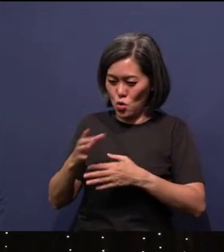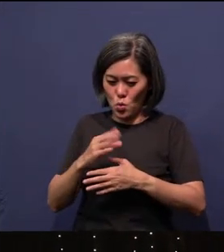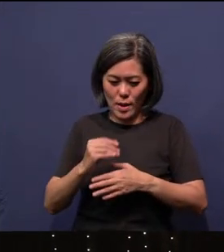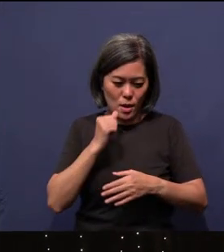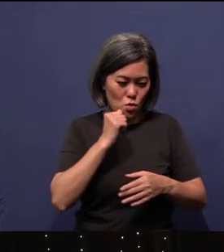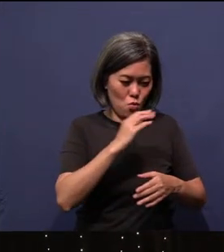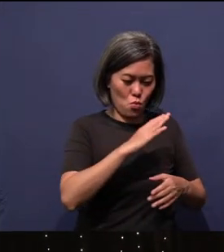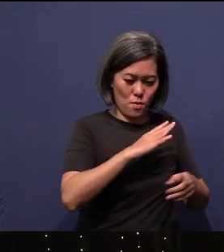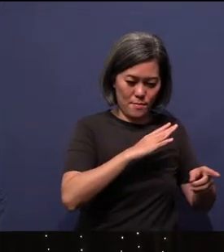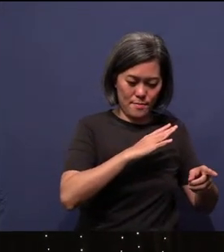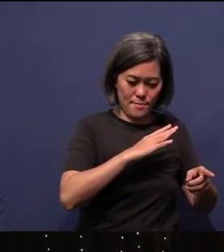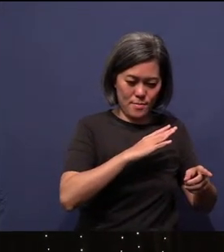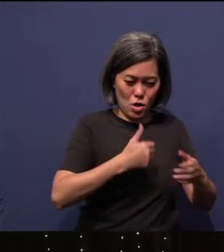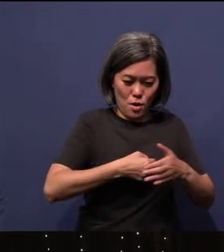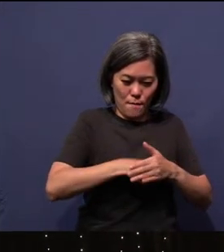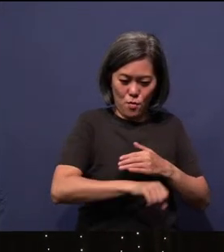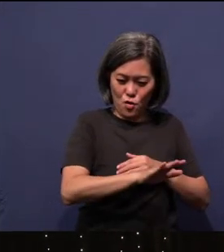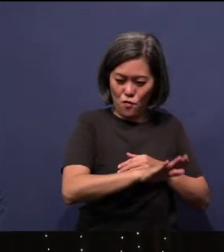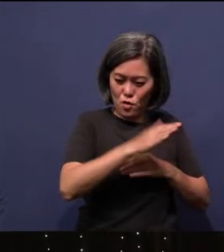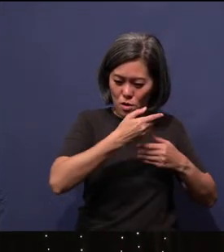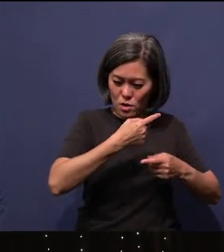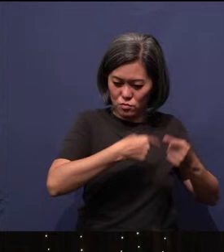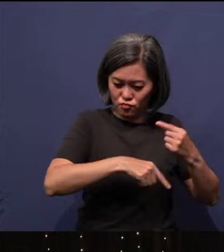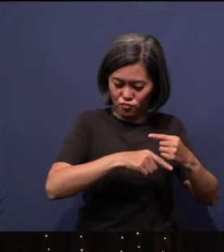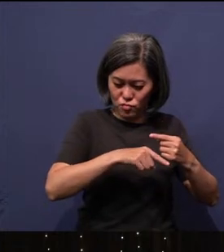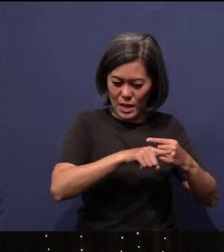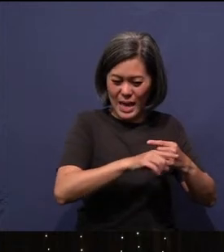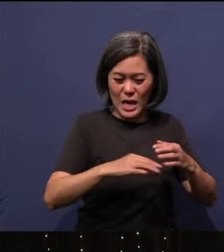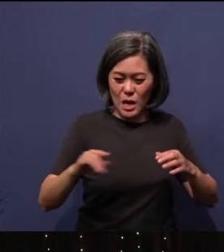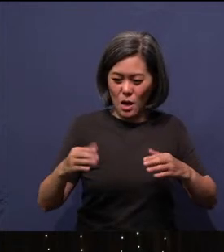seed and her seed, between evil and between good.